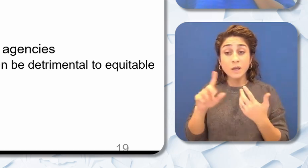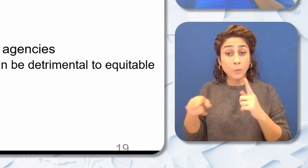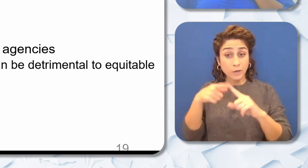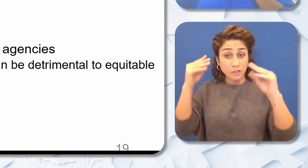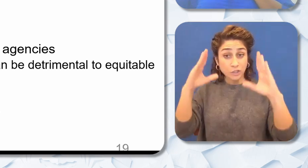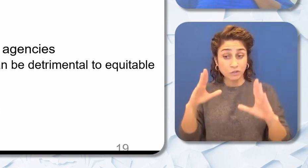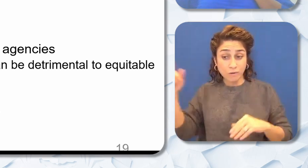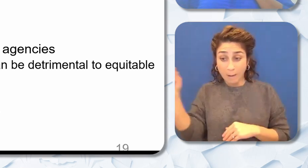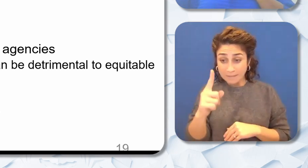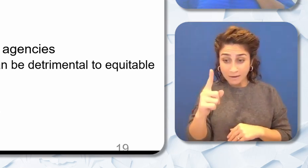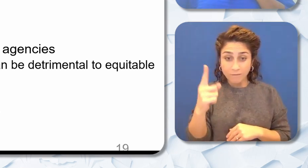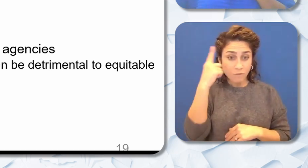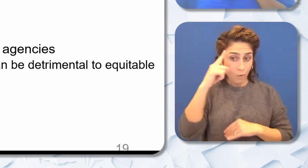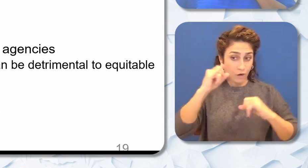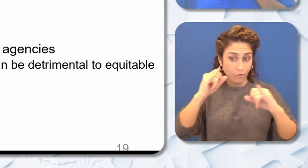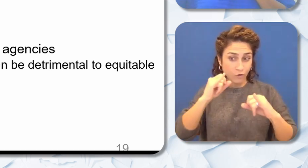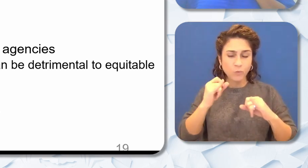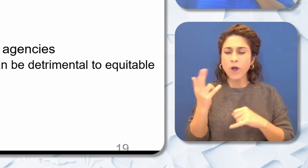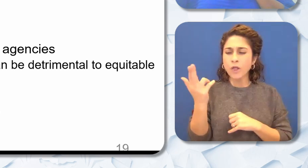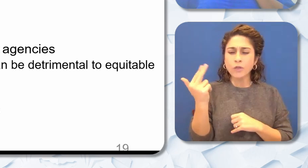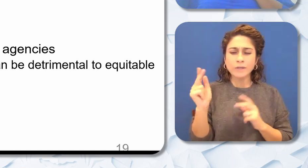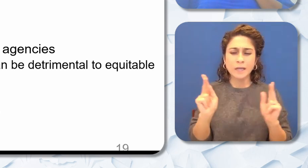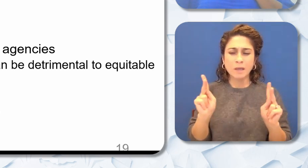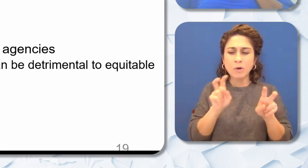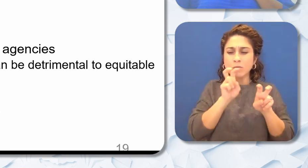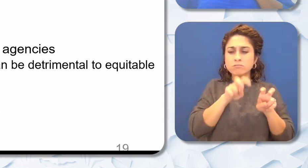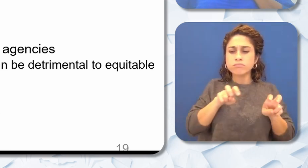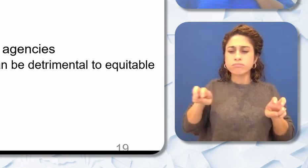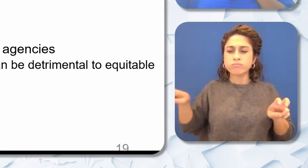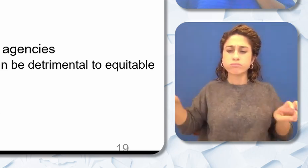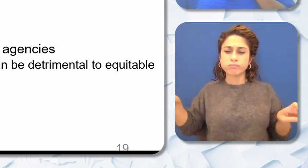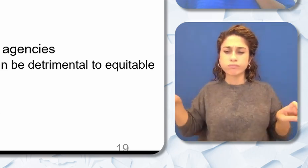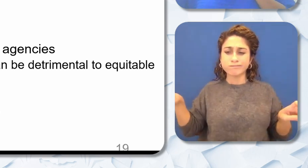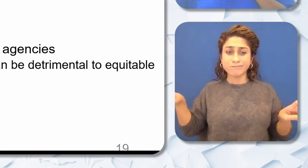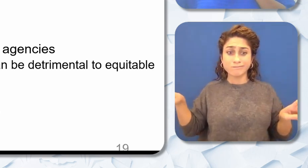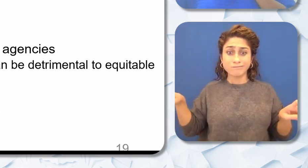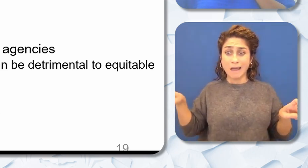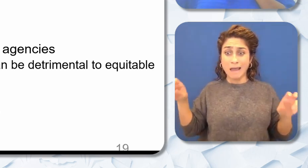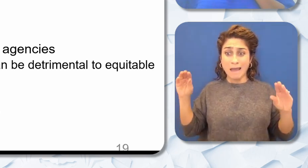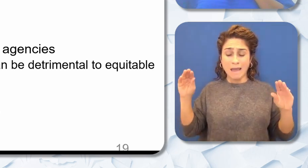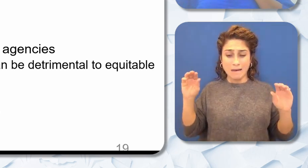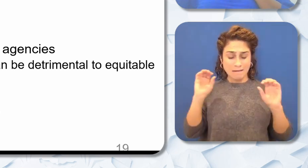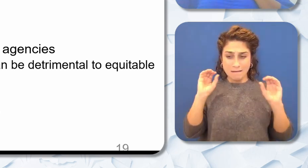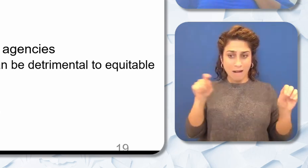there's 13 people on the panel and none of them look like that teacher. They're